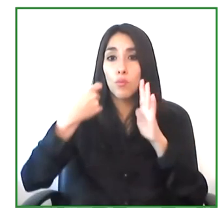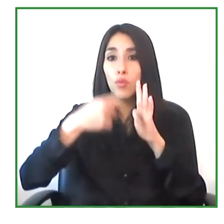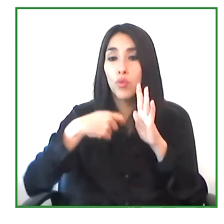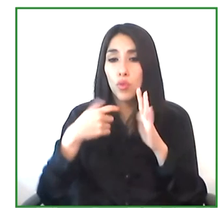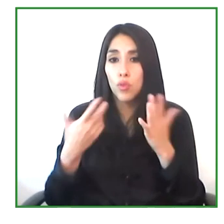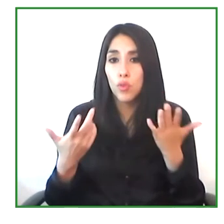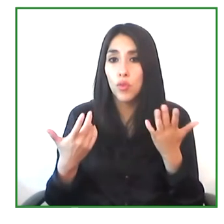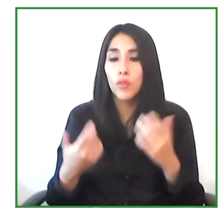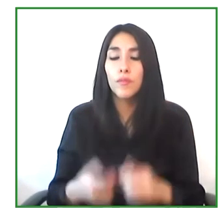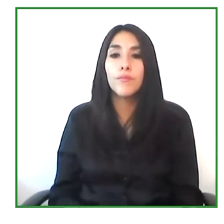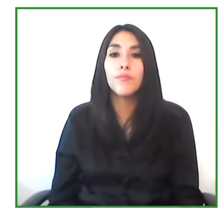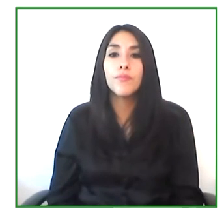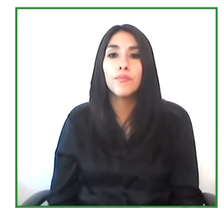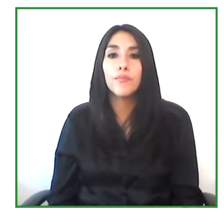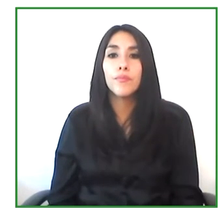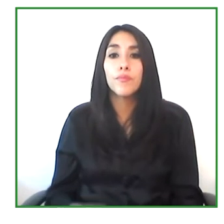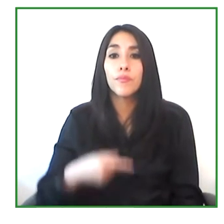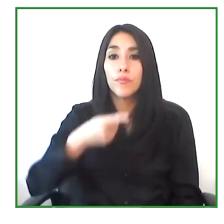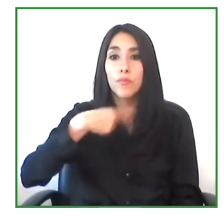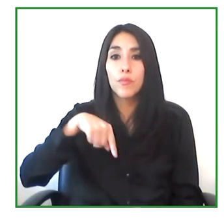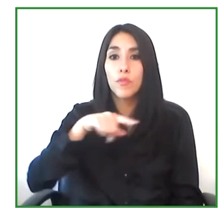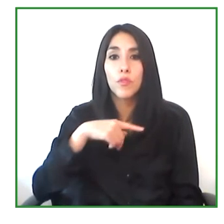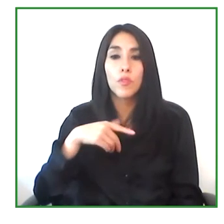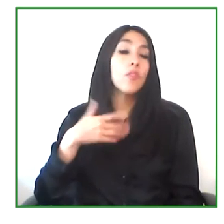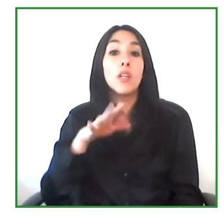to continue working and we are going to be responsible